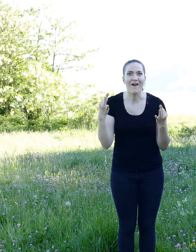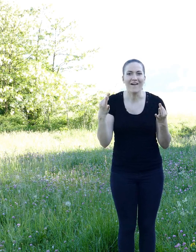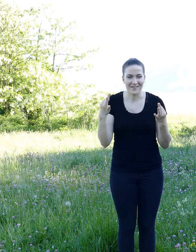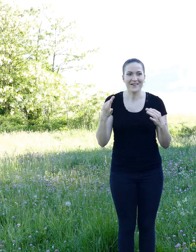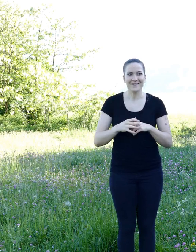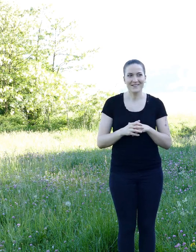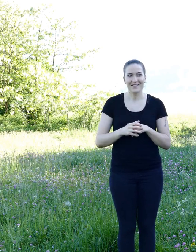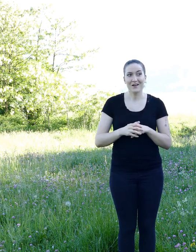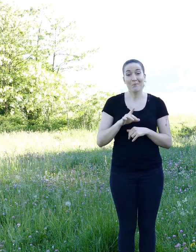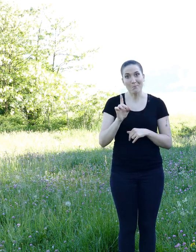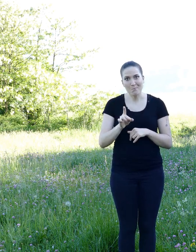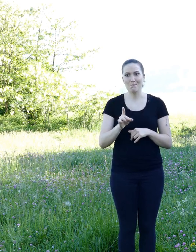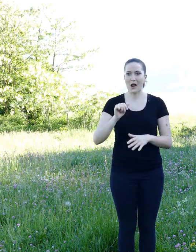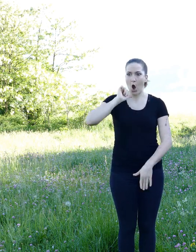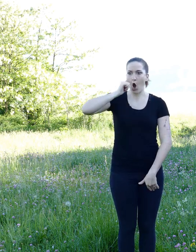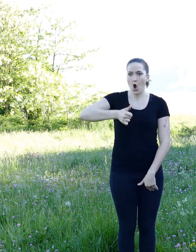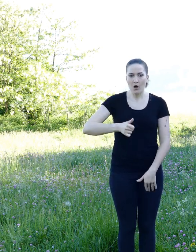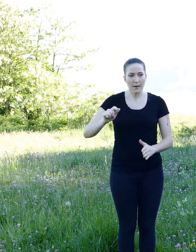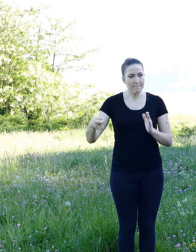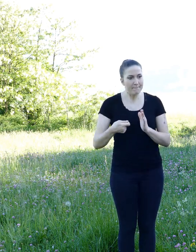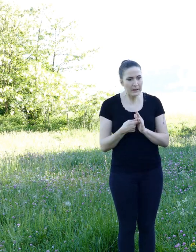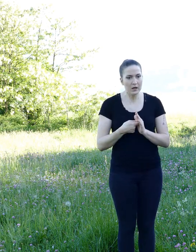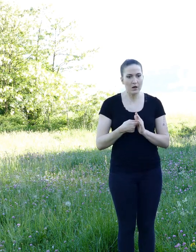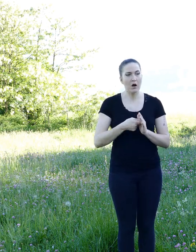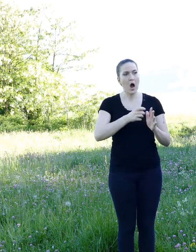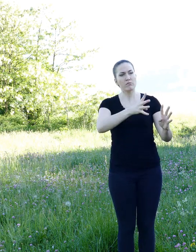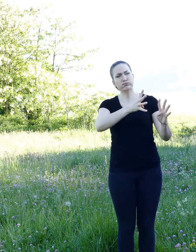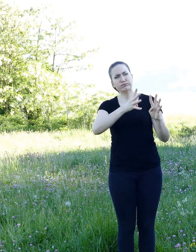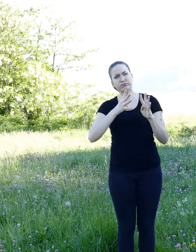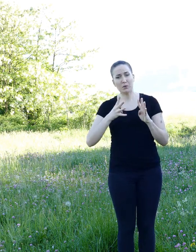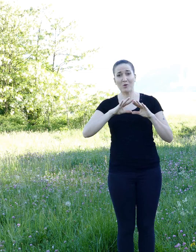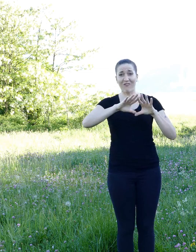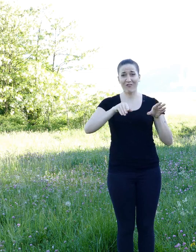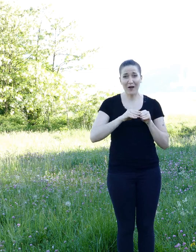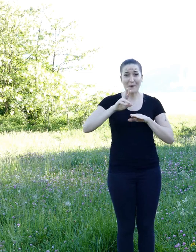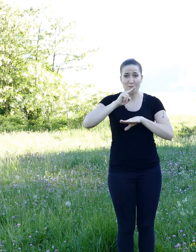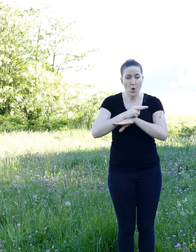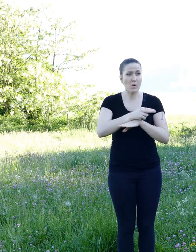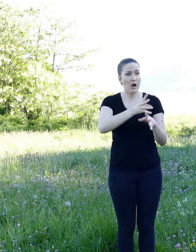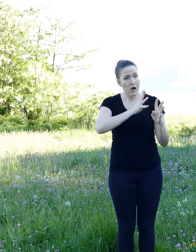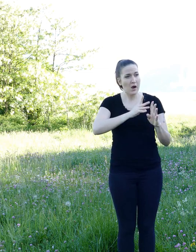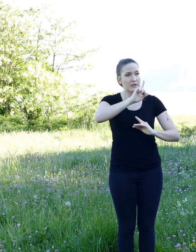However, after reviewing all the gerbil families of the forest, the thief still hadn't been discovered.